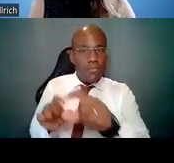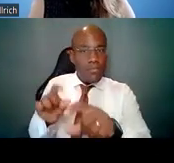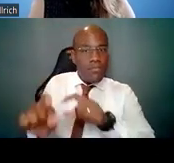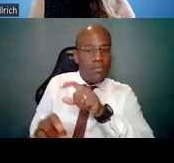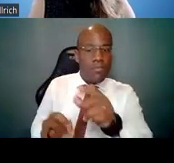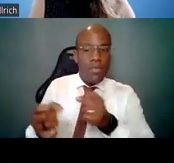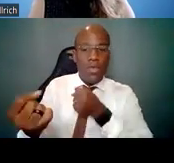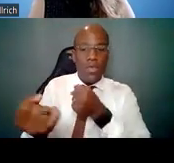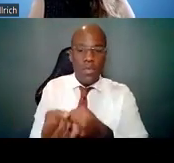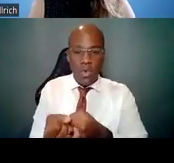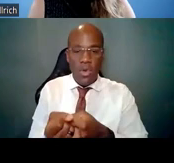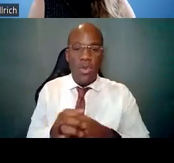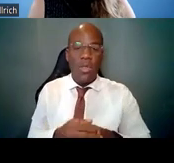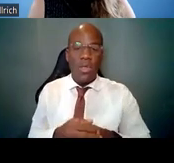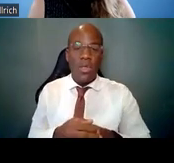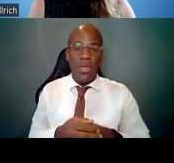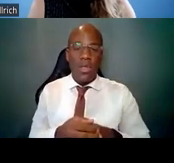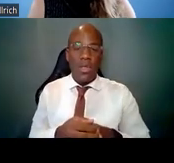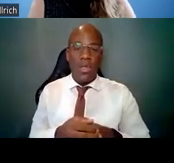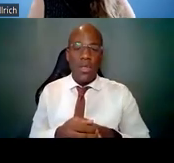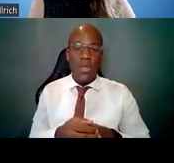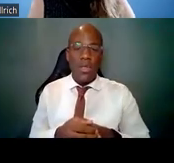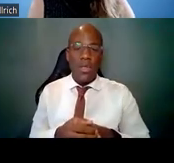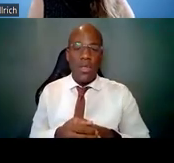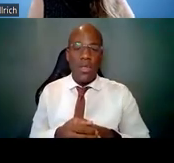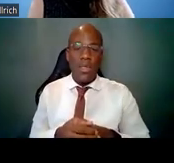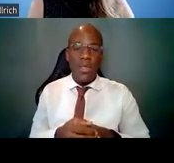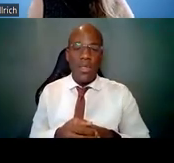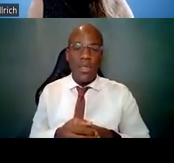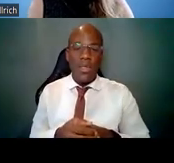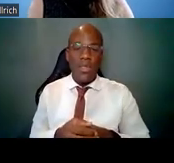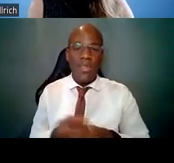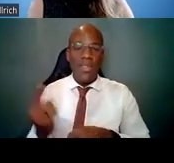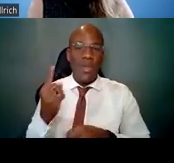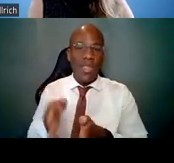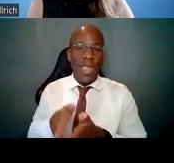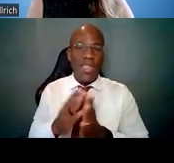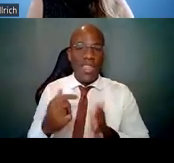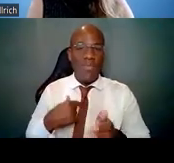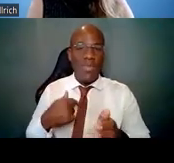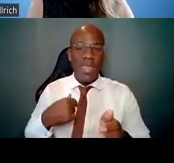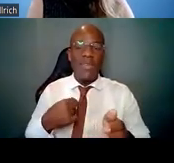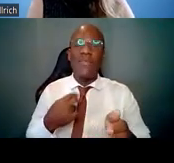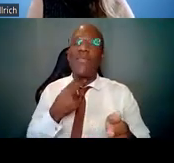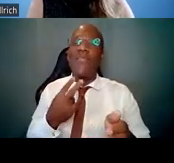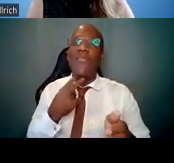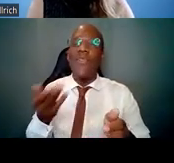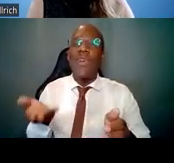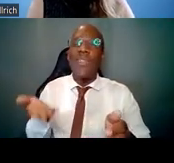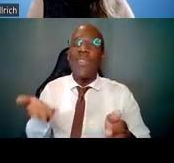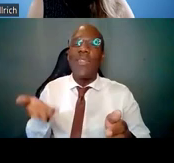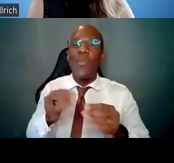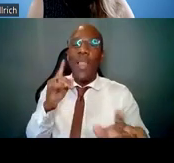Okay, I'm getting a request to speak a little louder, so let me -- apologies. Is that better?